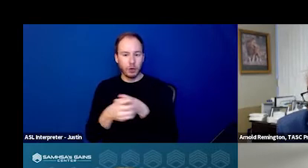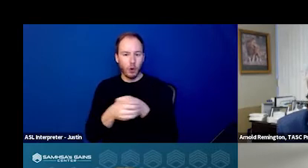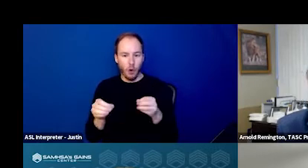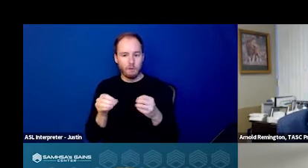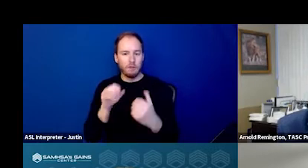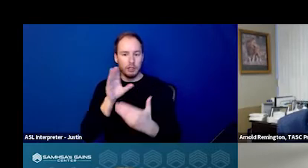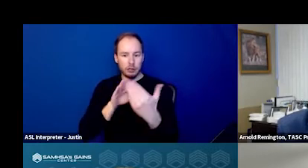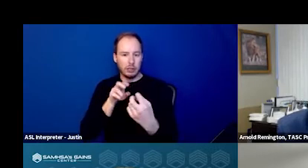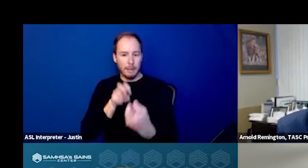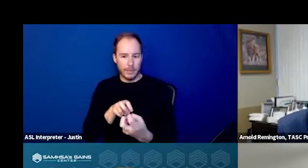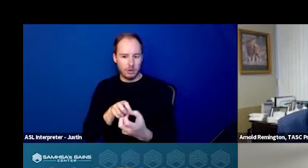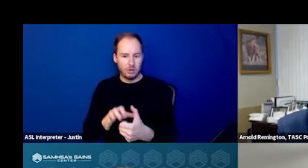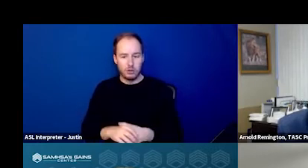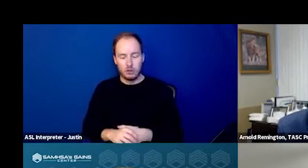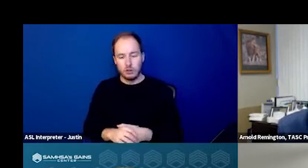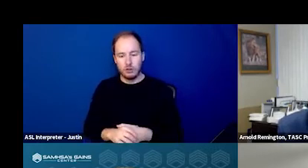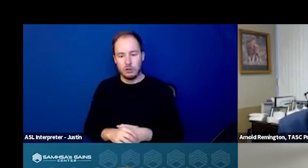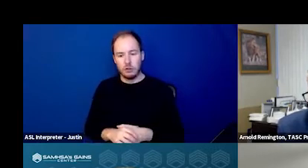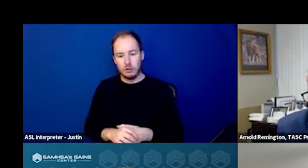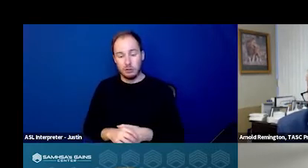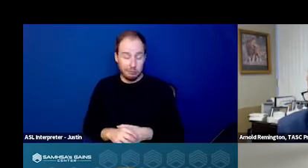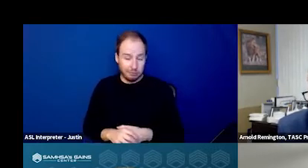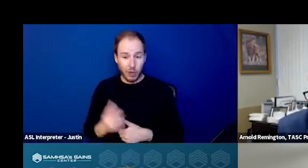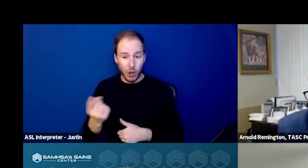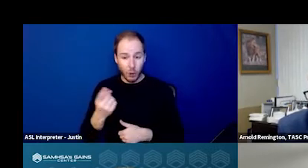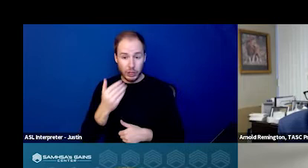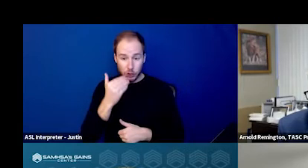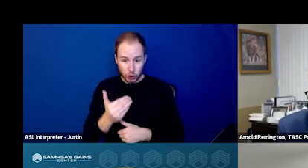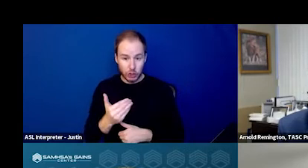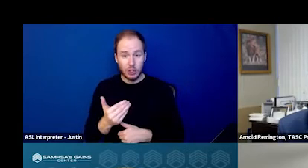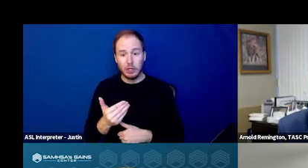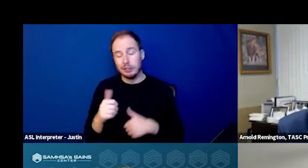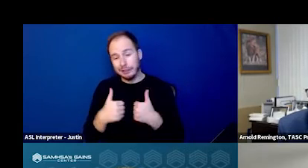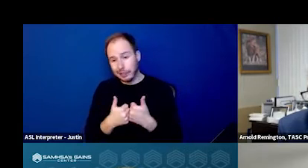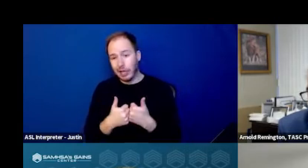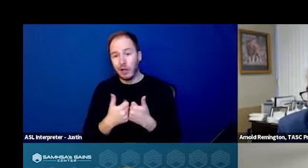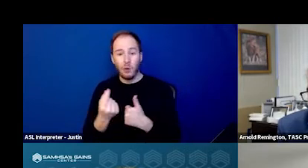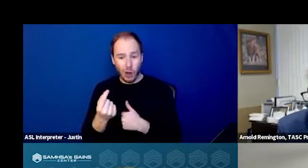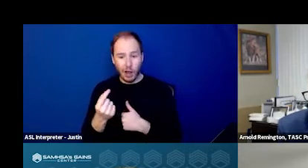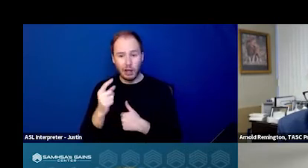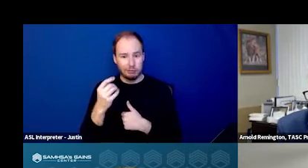which is always good? Challenge within person response is you've gotta